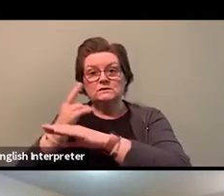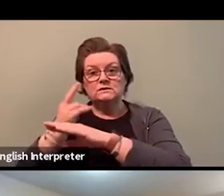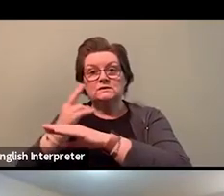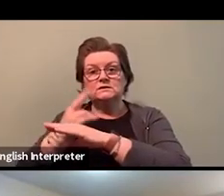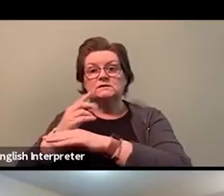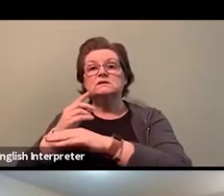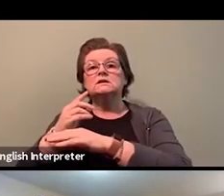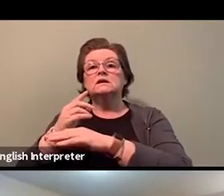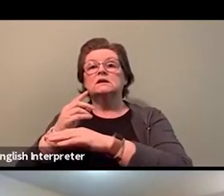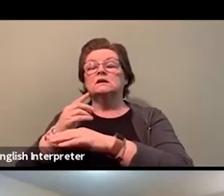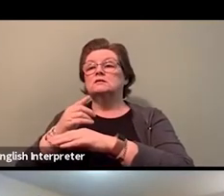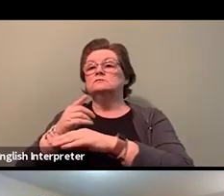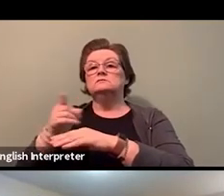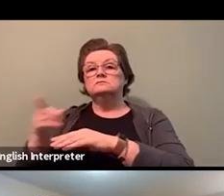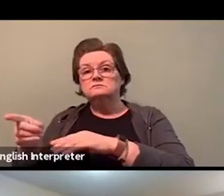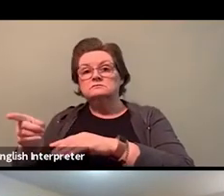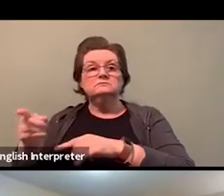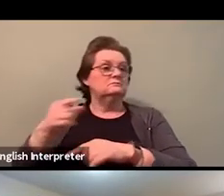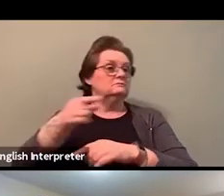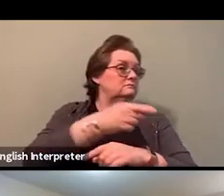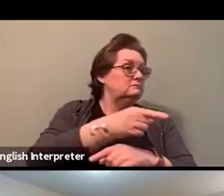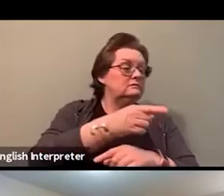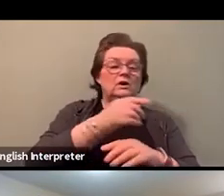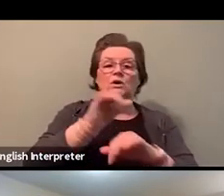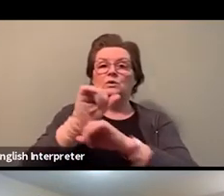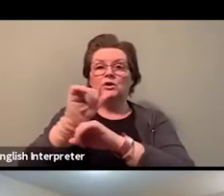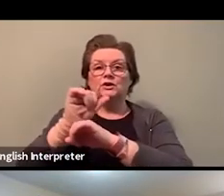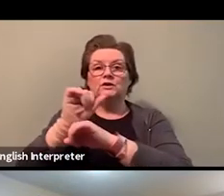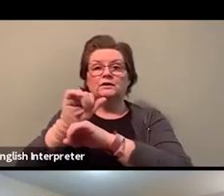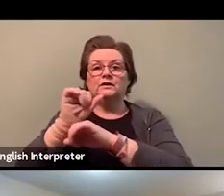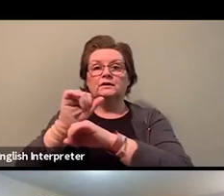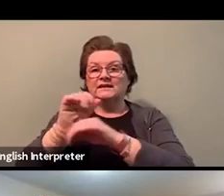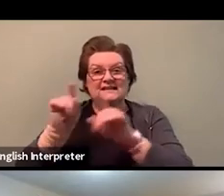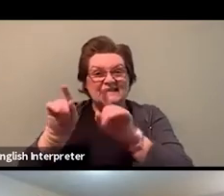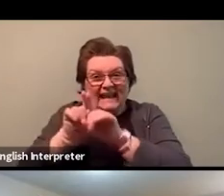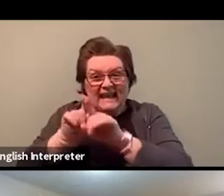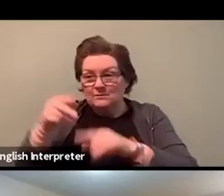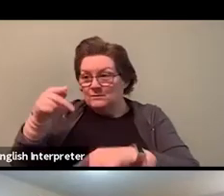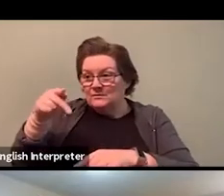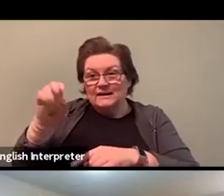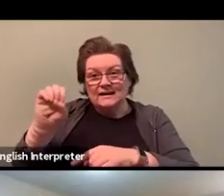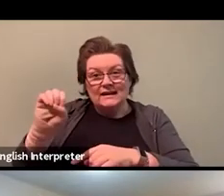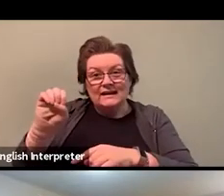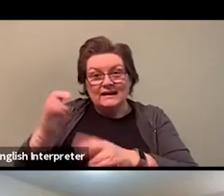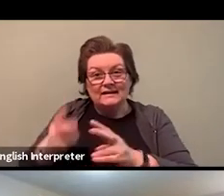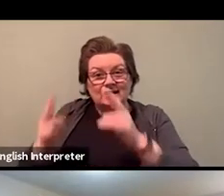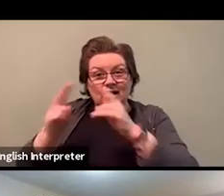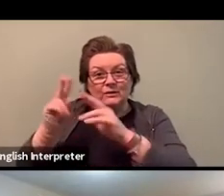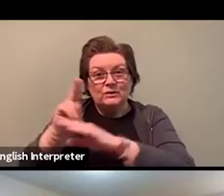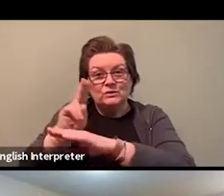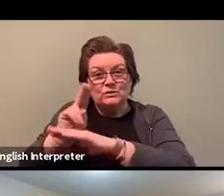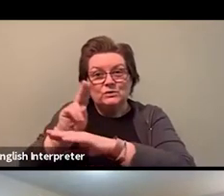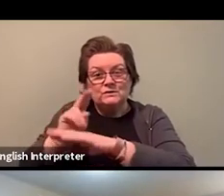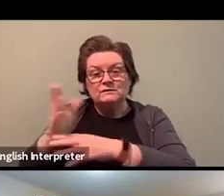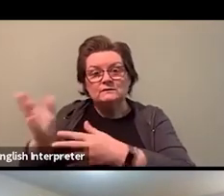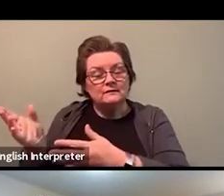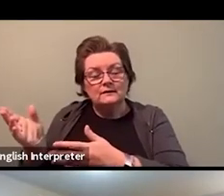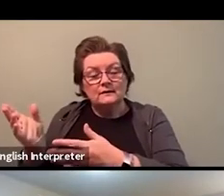Whether it's an educator or an education worker. And I got to say, ECEs, CYWs,